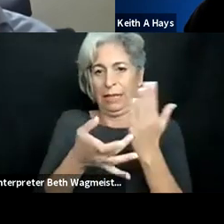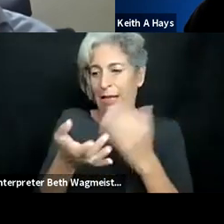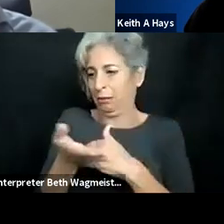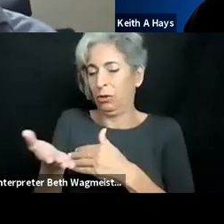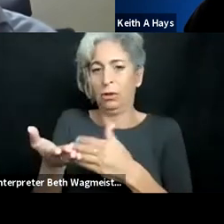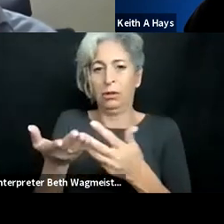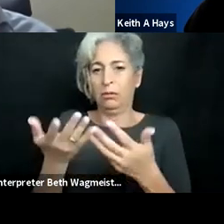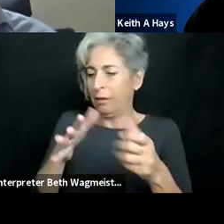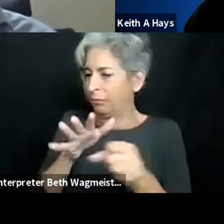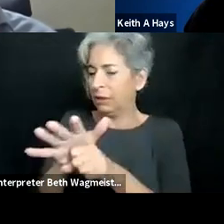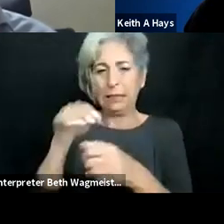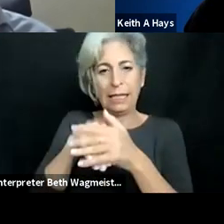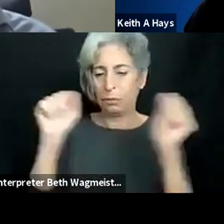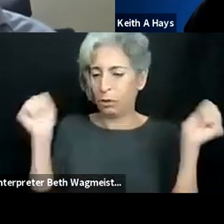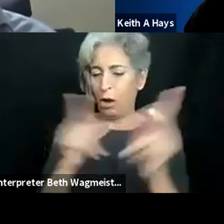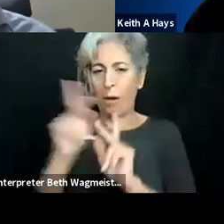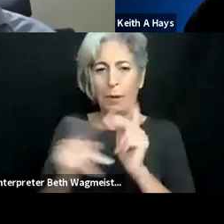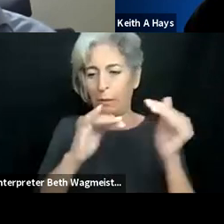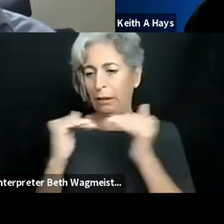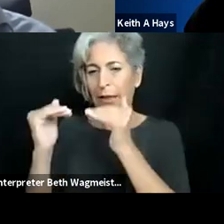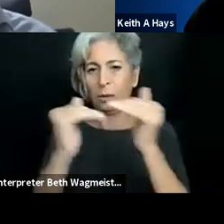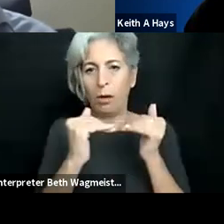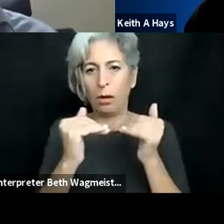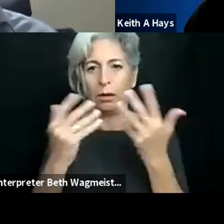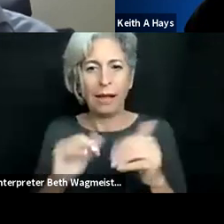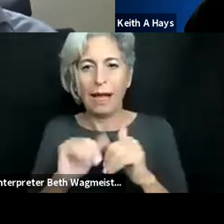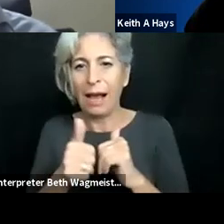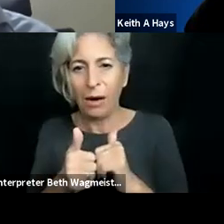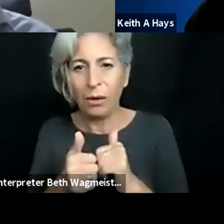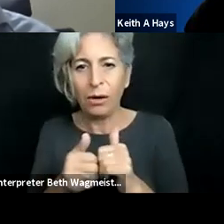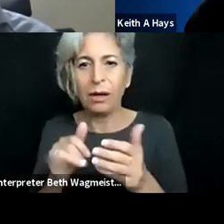whether you don't have a hand that works, how can our devices become such